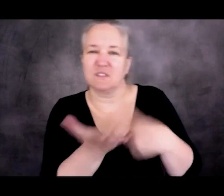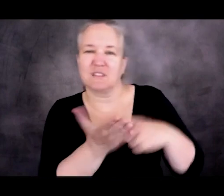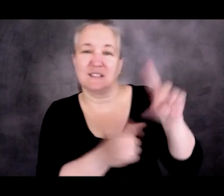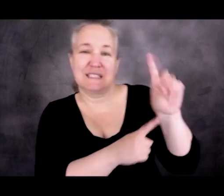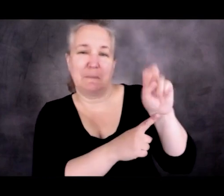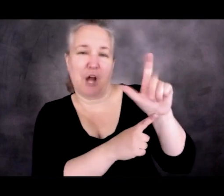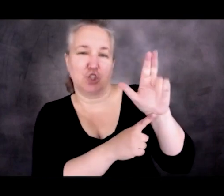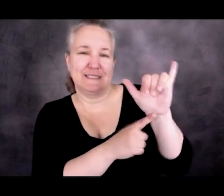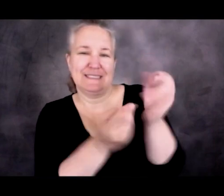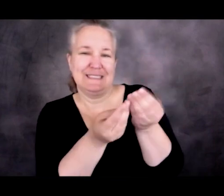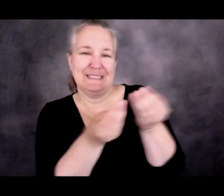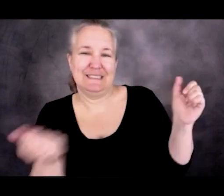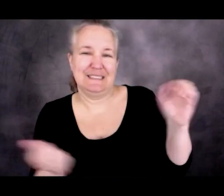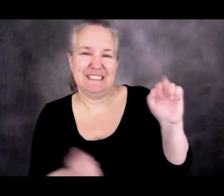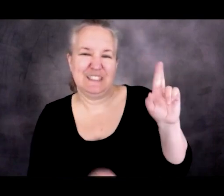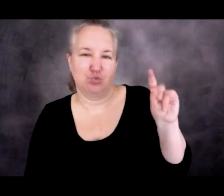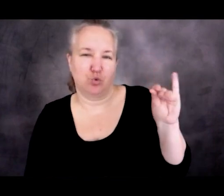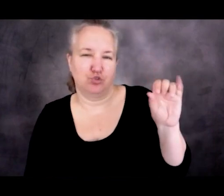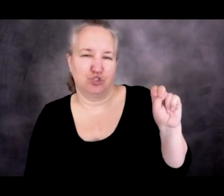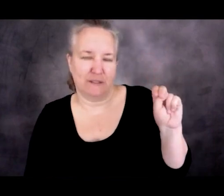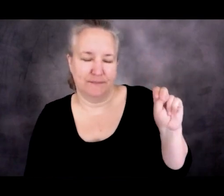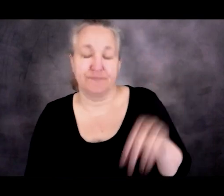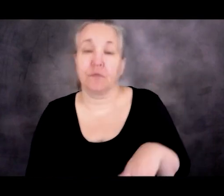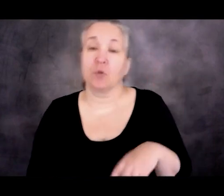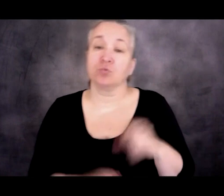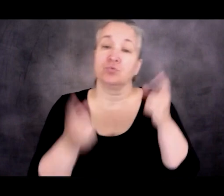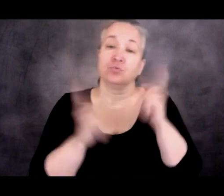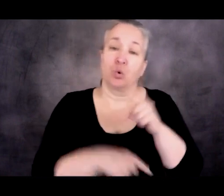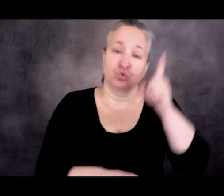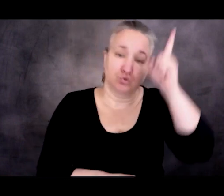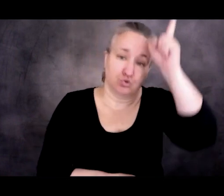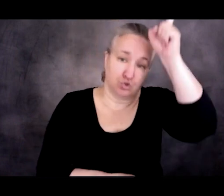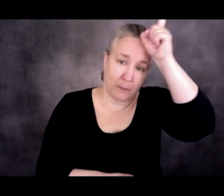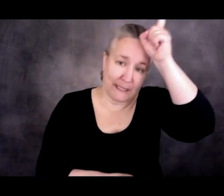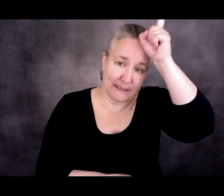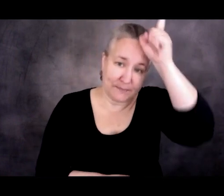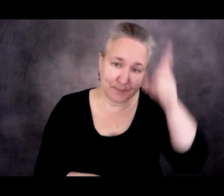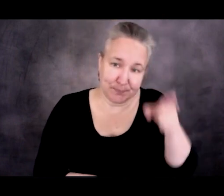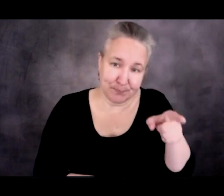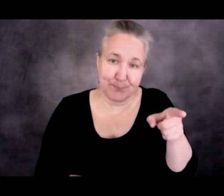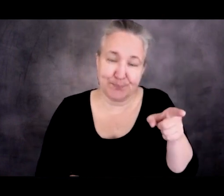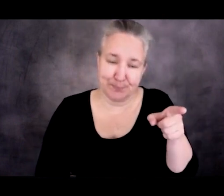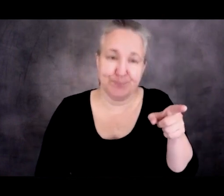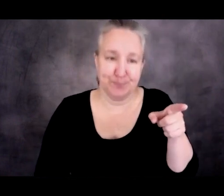So Germany is sort of the hero, I guess,